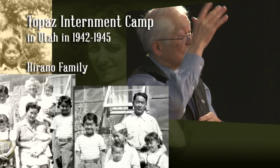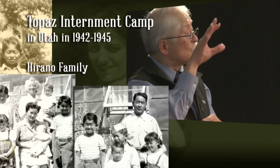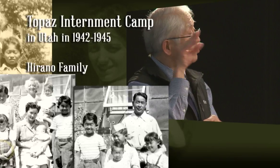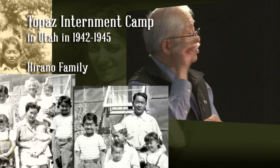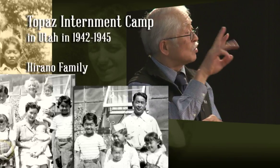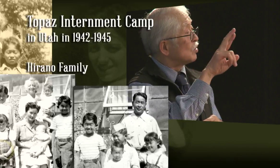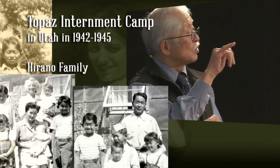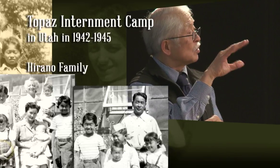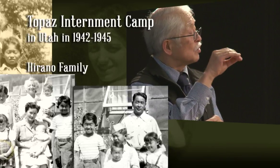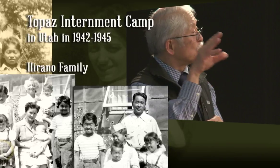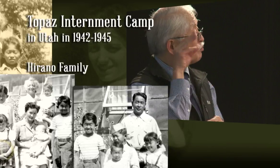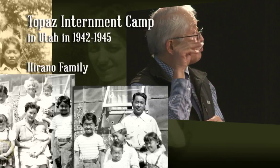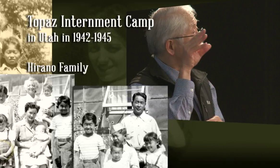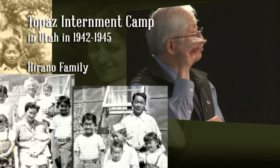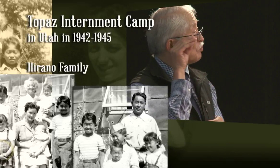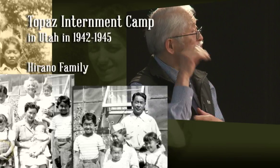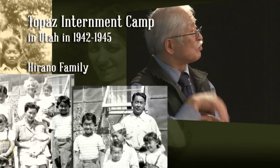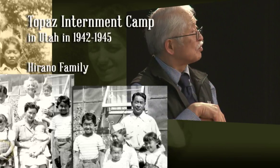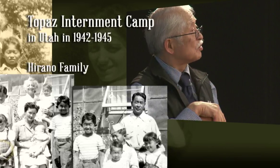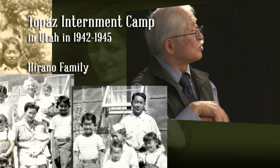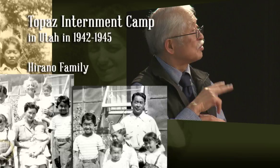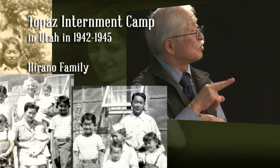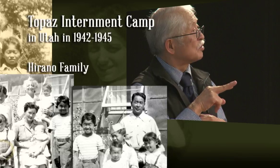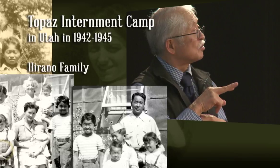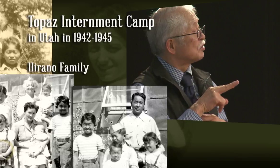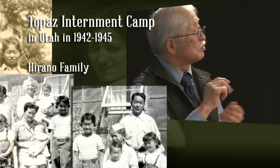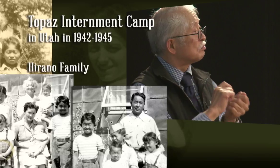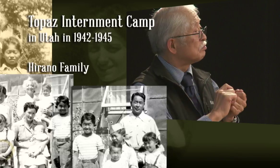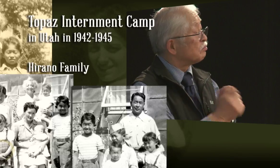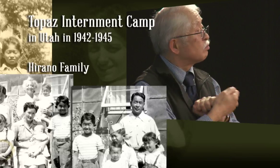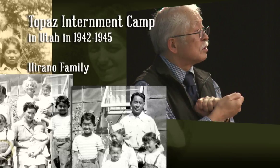ah, my father was listening to the radio, and I was watching him,